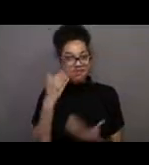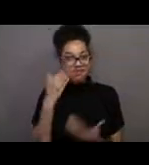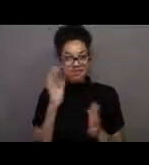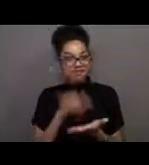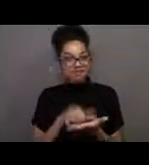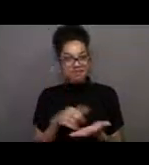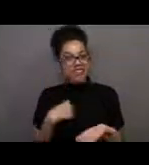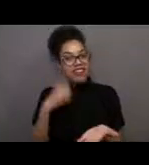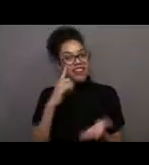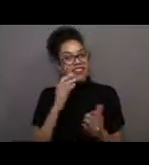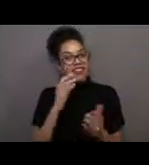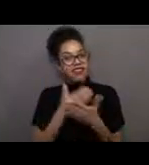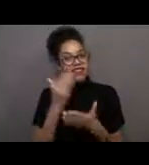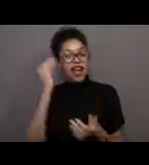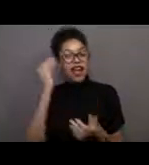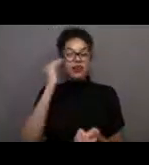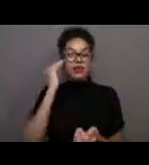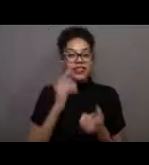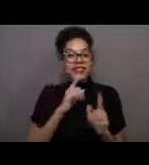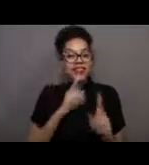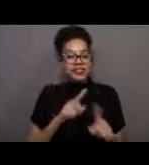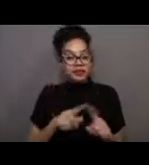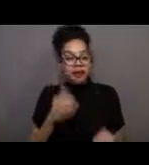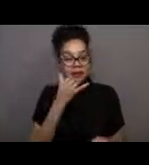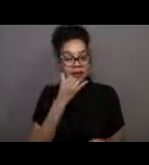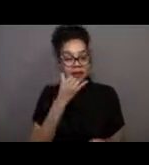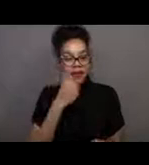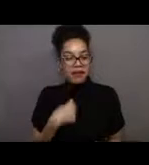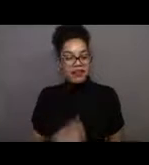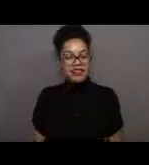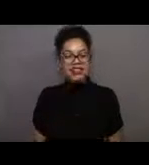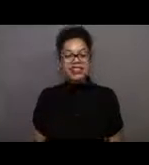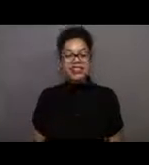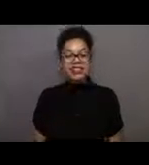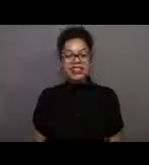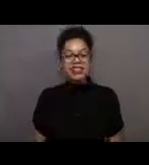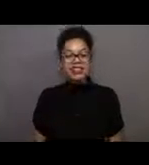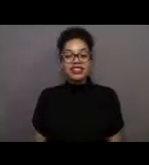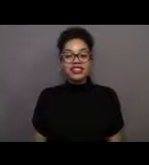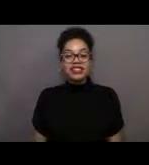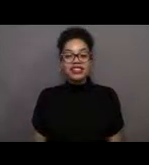and it turns out I was wrong. So we are, first of all, the otter that you showed,